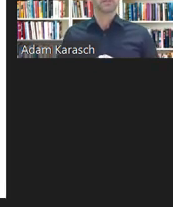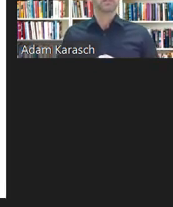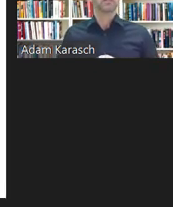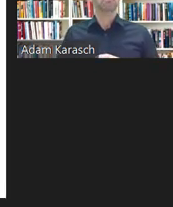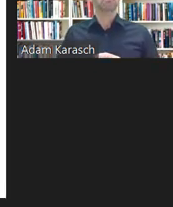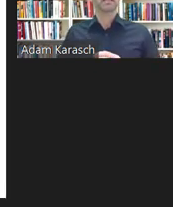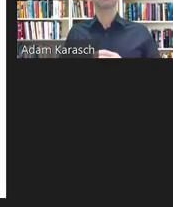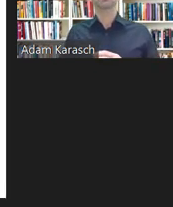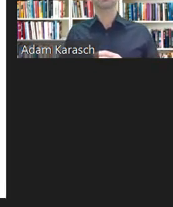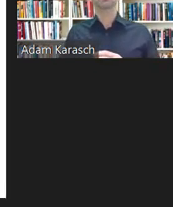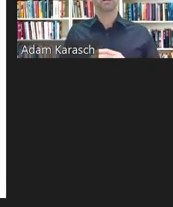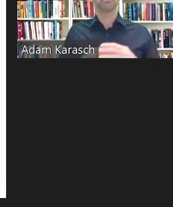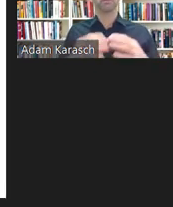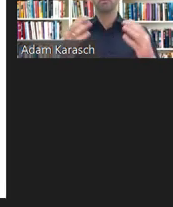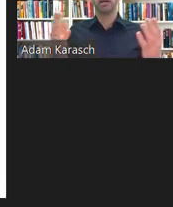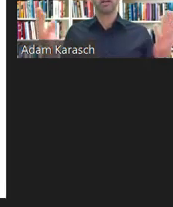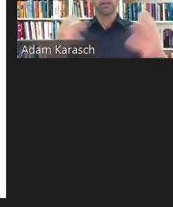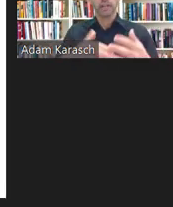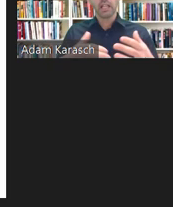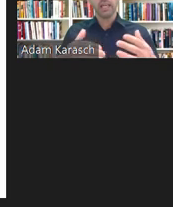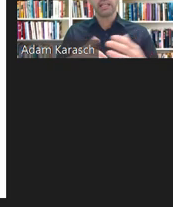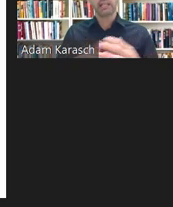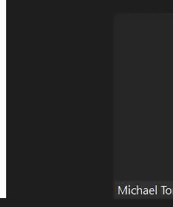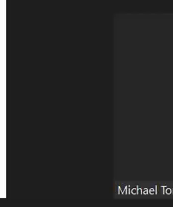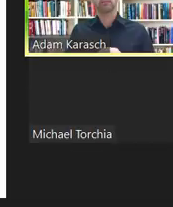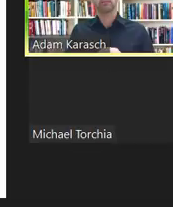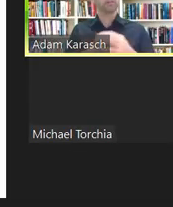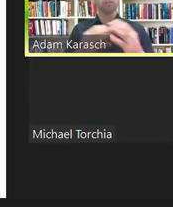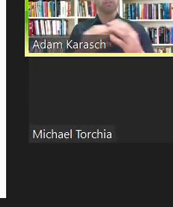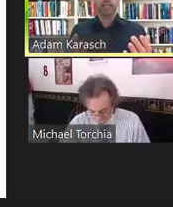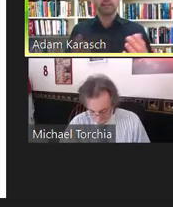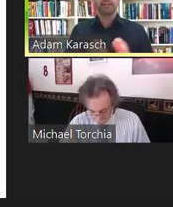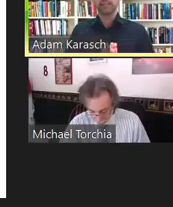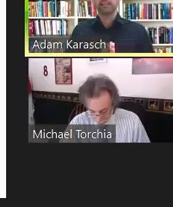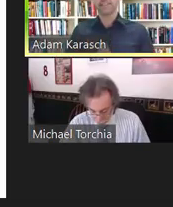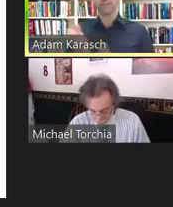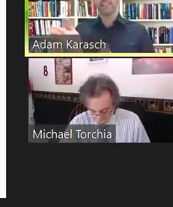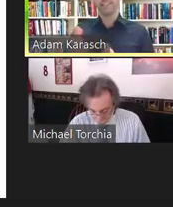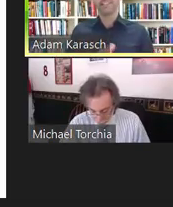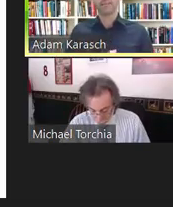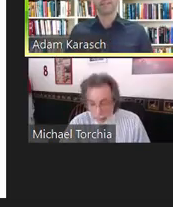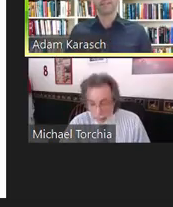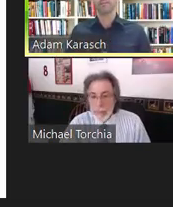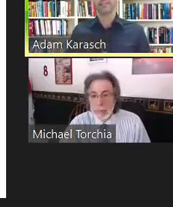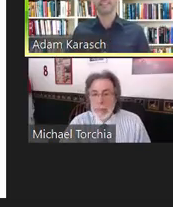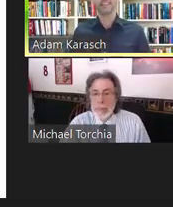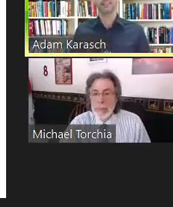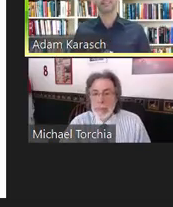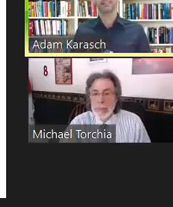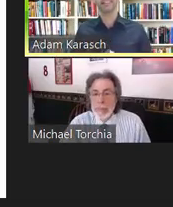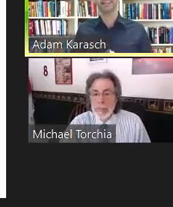So many of you are from among our current clients all over the United States. As we established a few minutes ago,